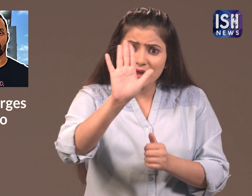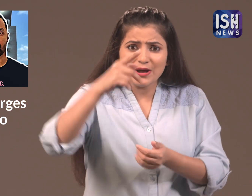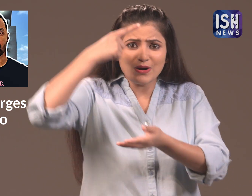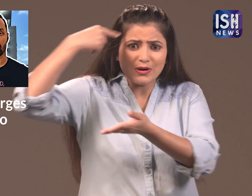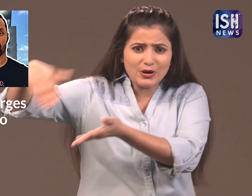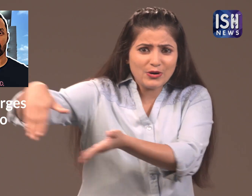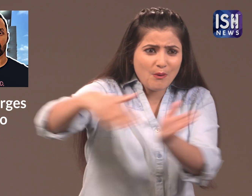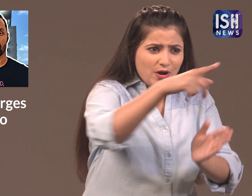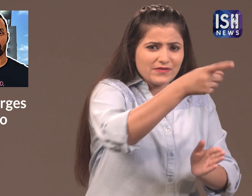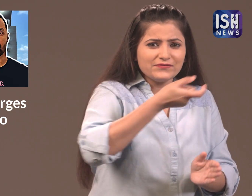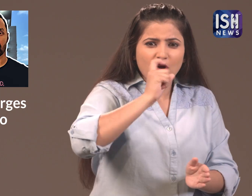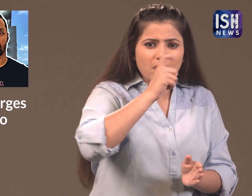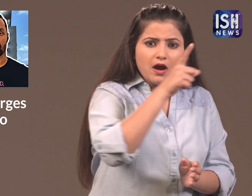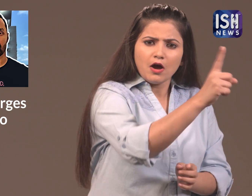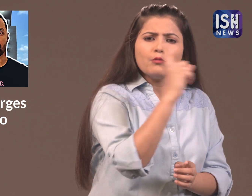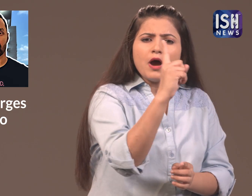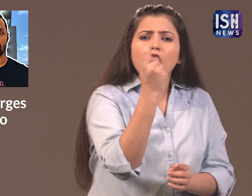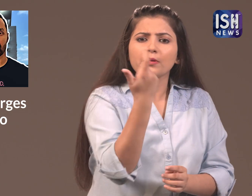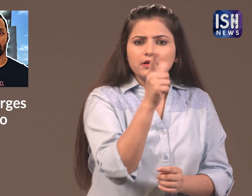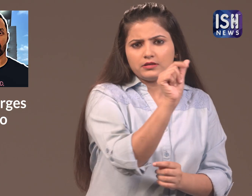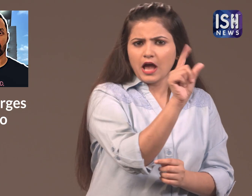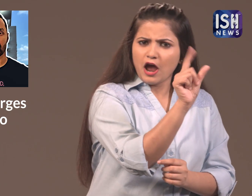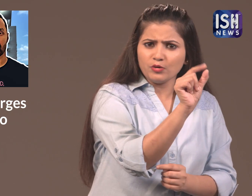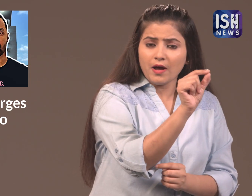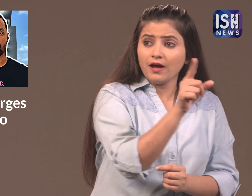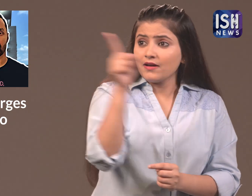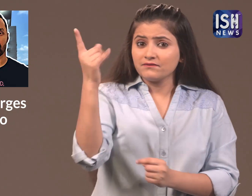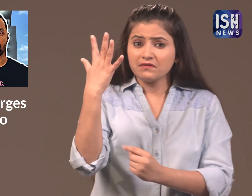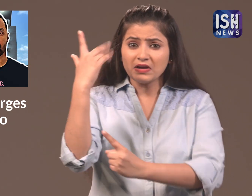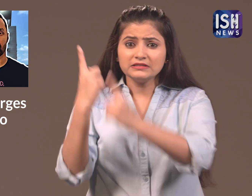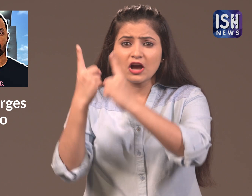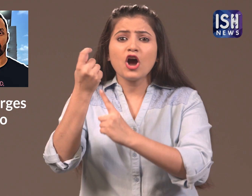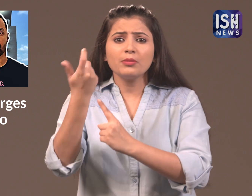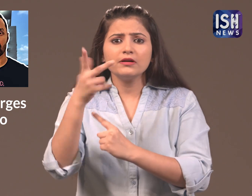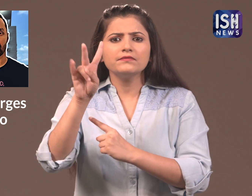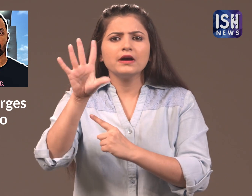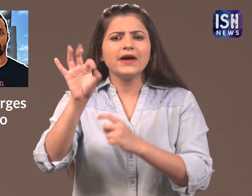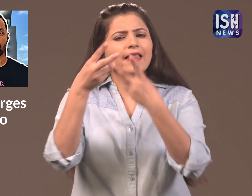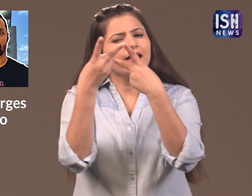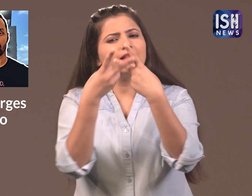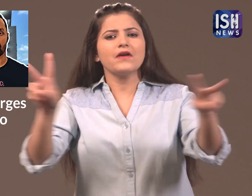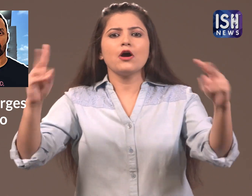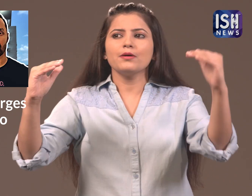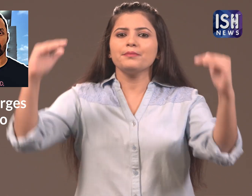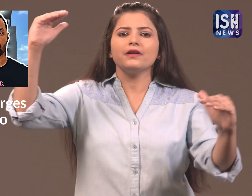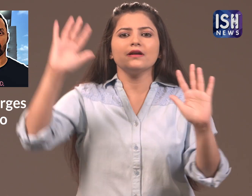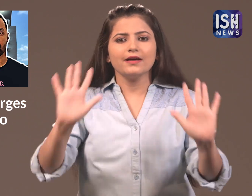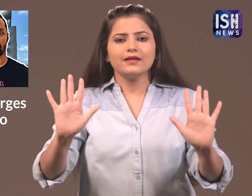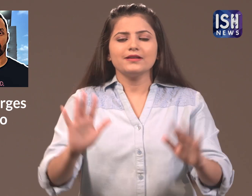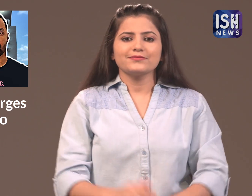Coffee at roadside stall could be ₹10 but in 5-star it is Rs 250. There is a different level.